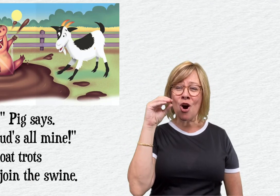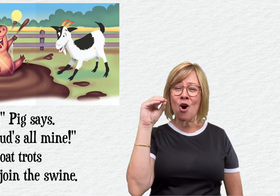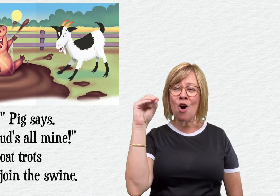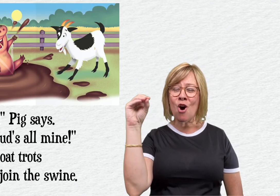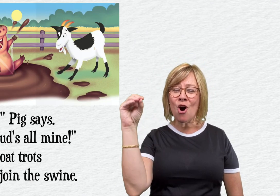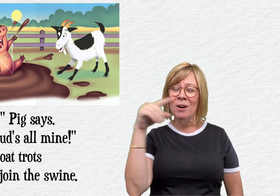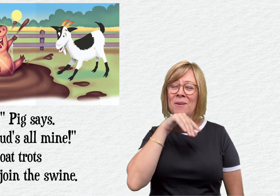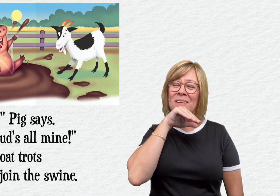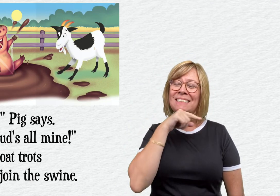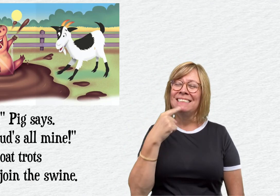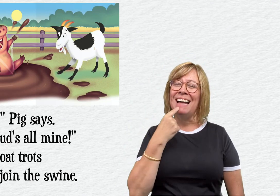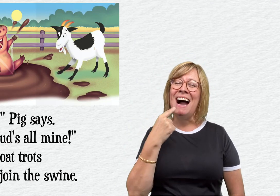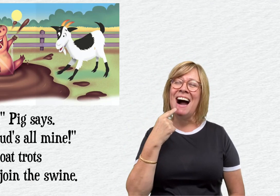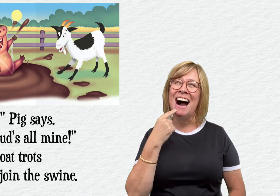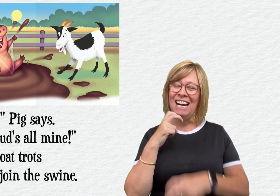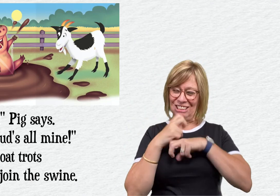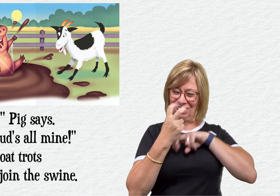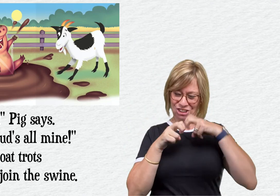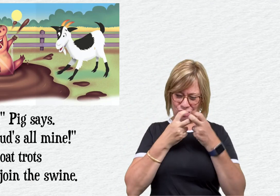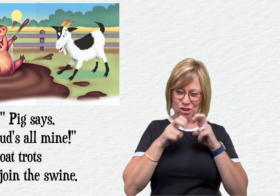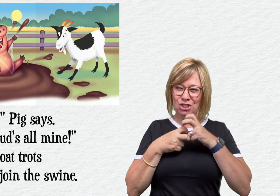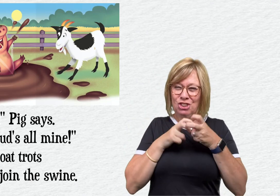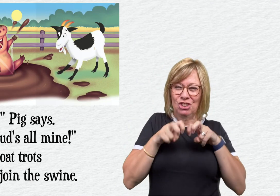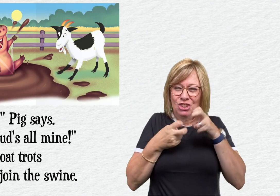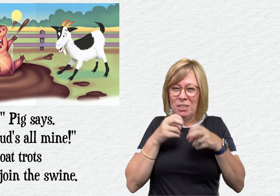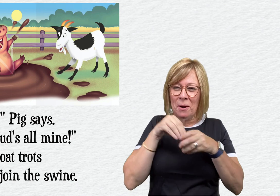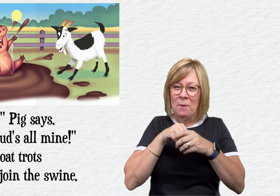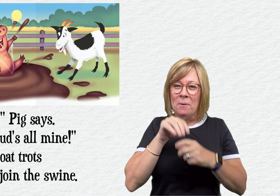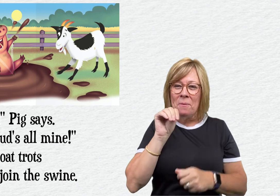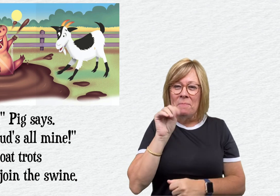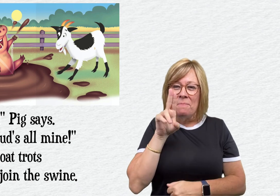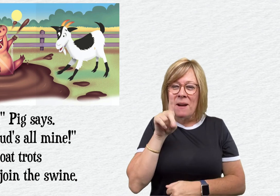"Yahoo" Pig says.